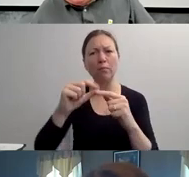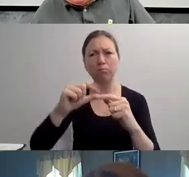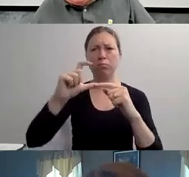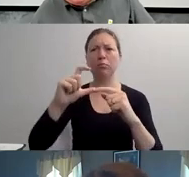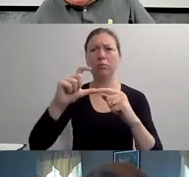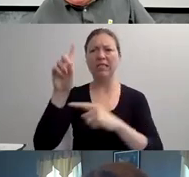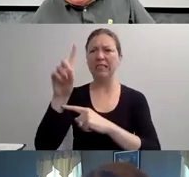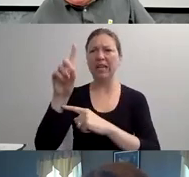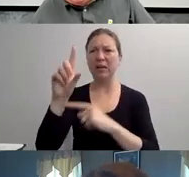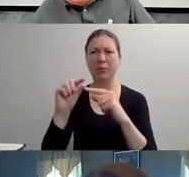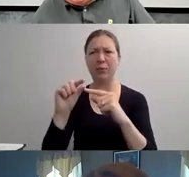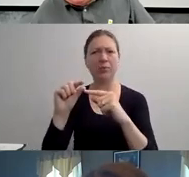ABOUT DISABILITY ITSELF.